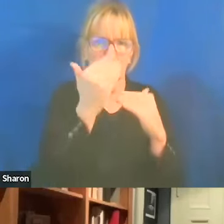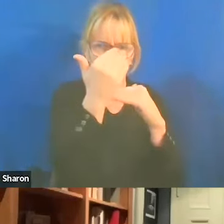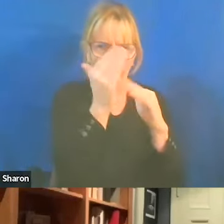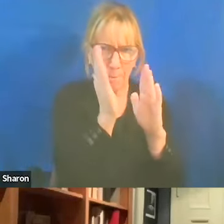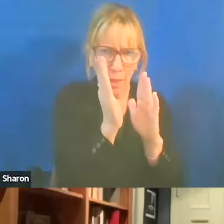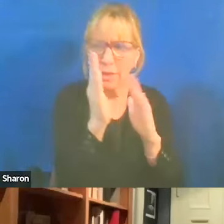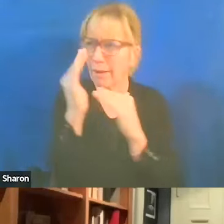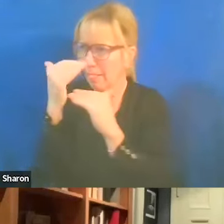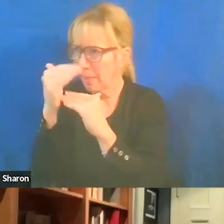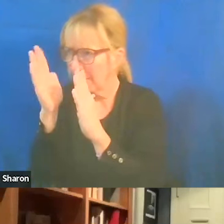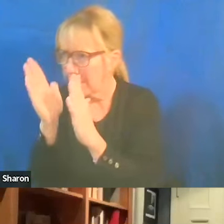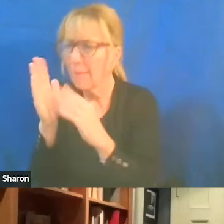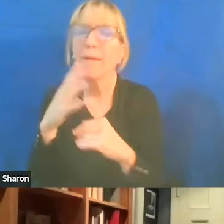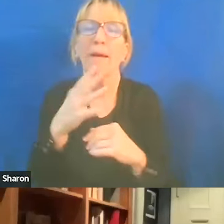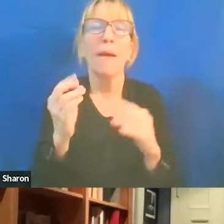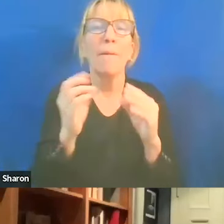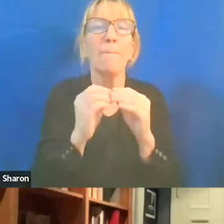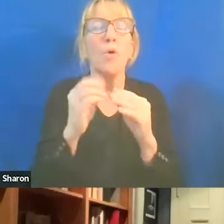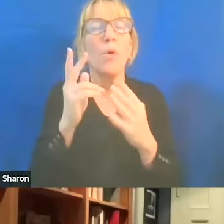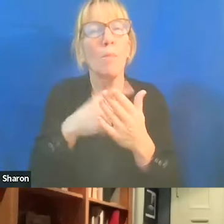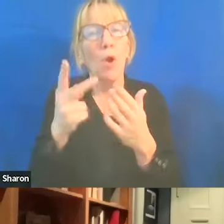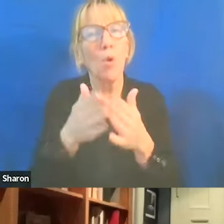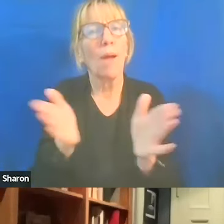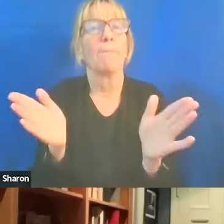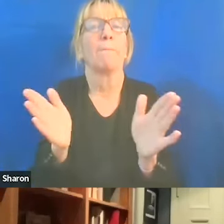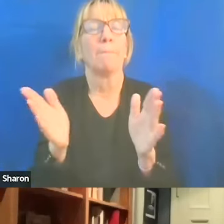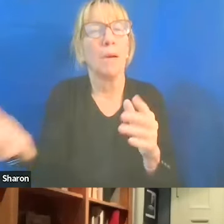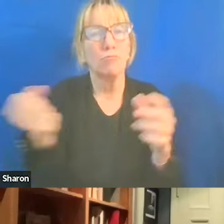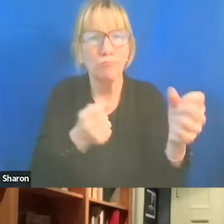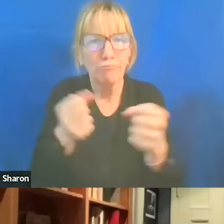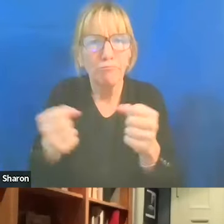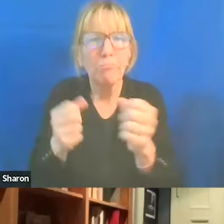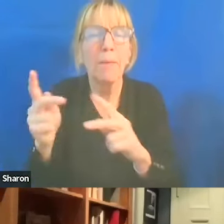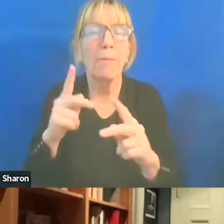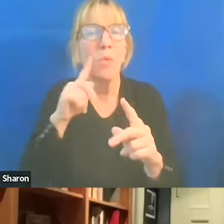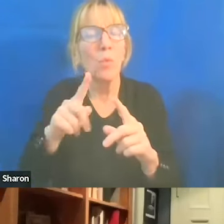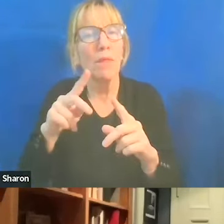more programs that bring in people with different points of view to model